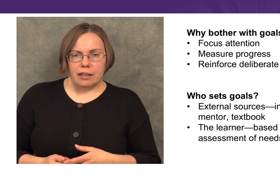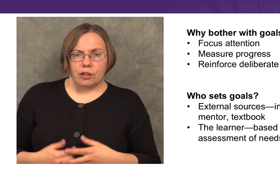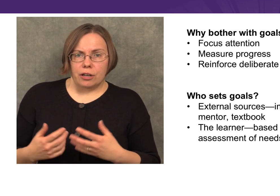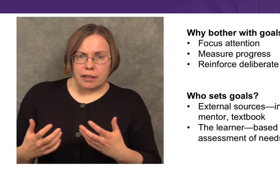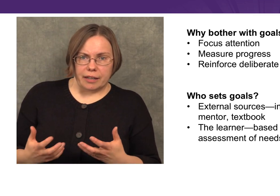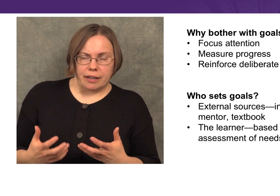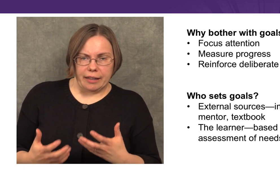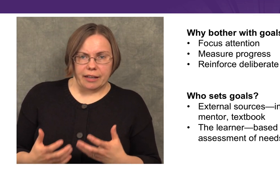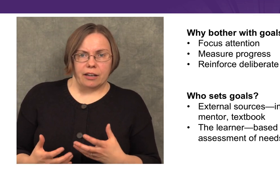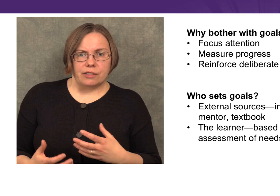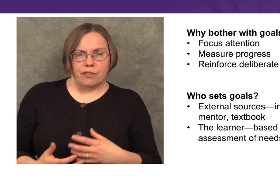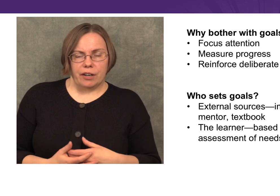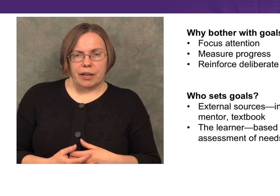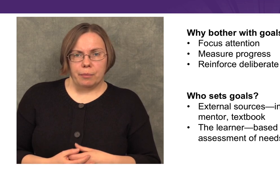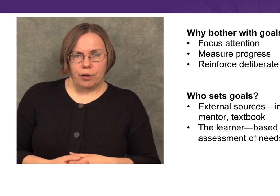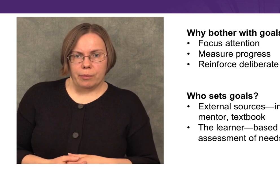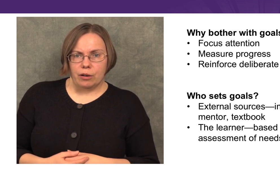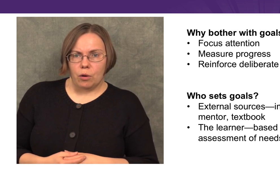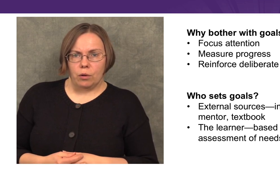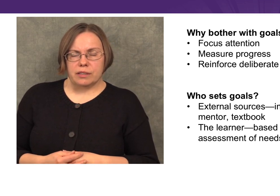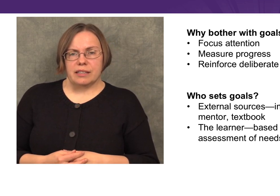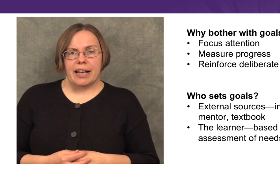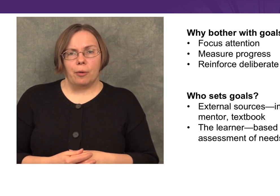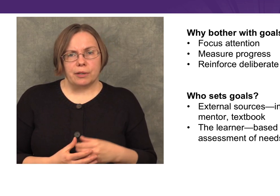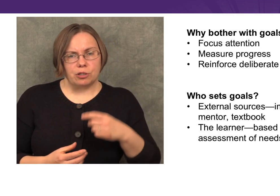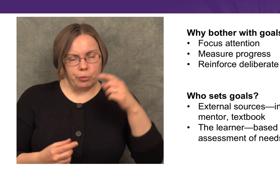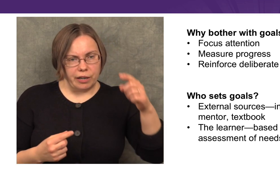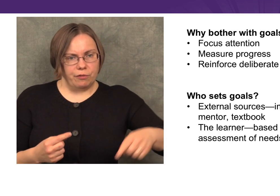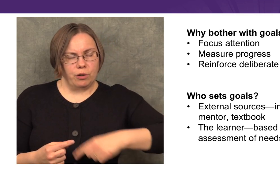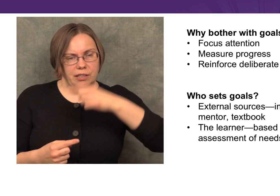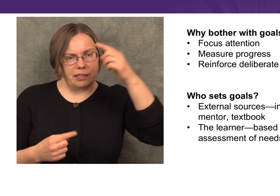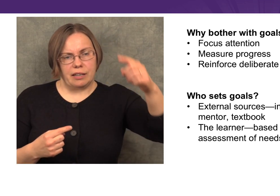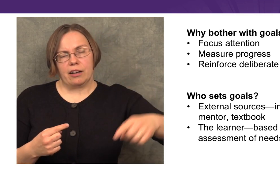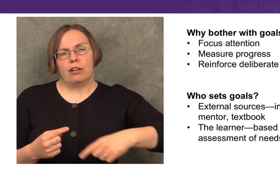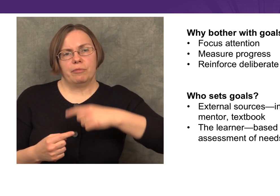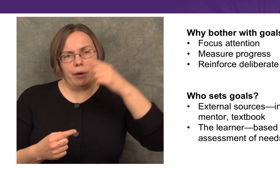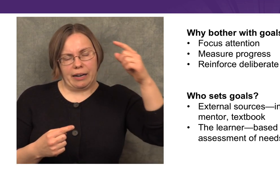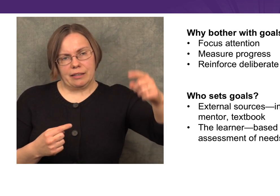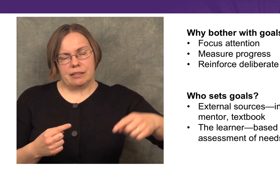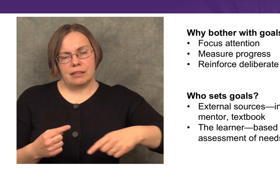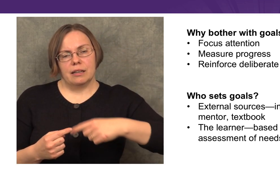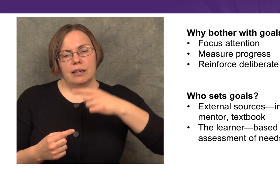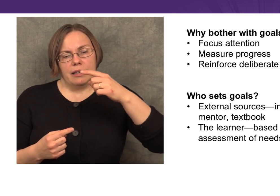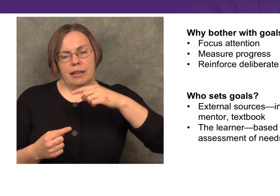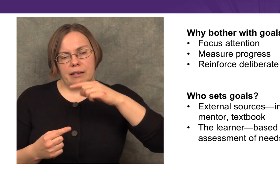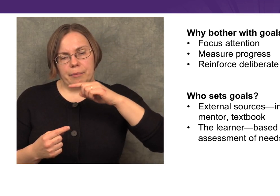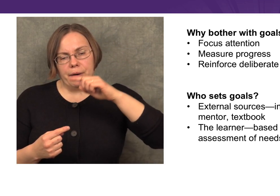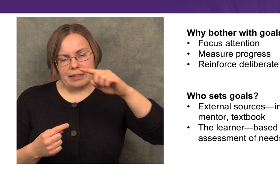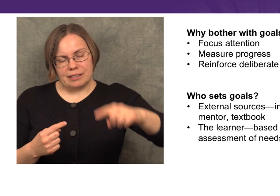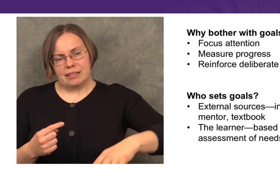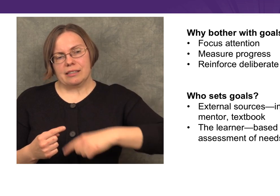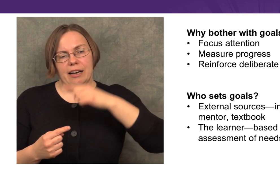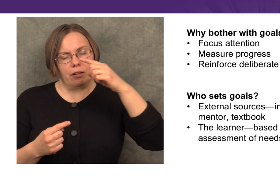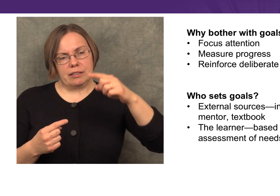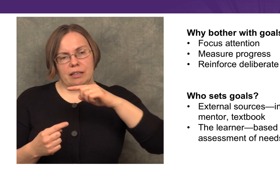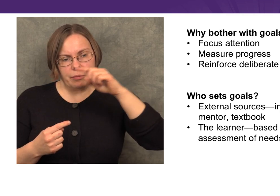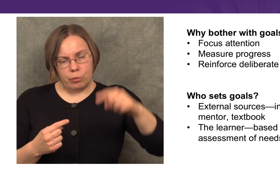The third thing that I think is very important about goals is they help us to reinforce the cycle of practice— that practice is a cycle.